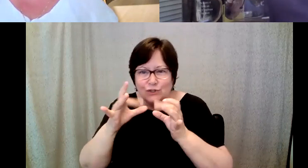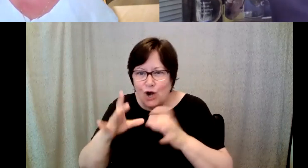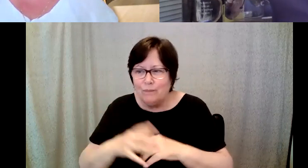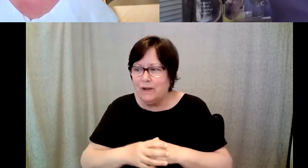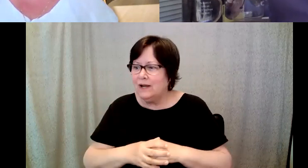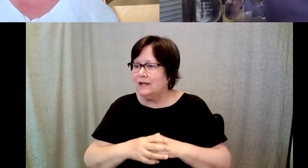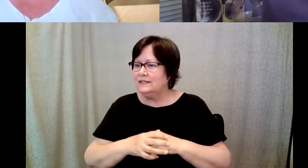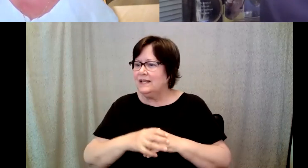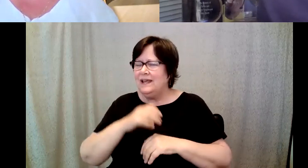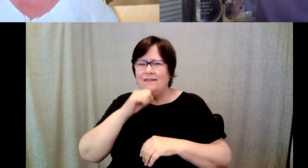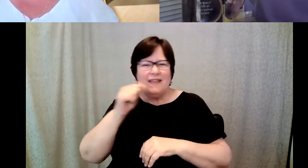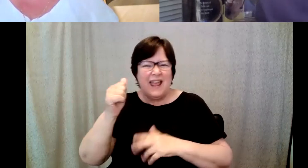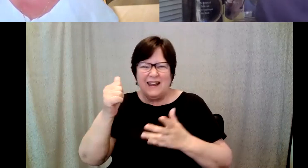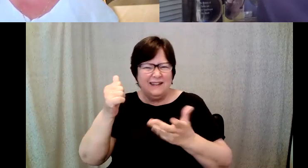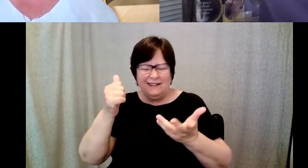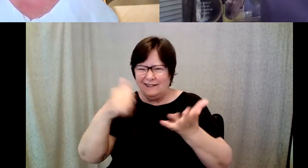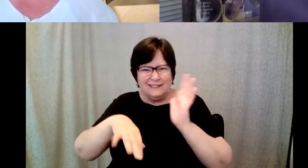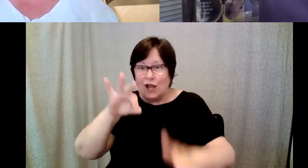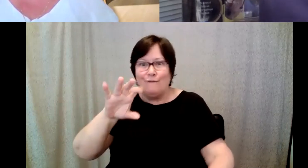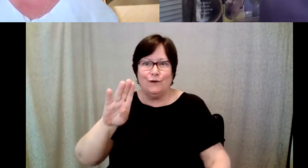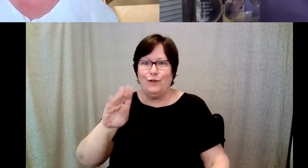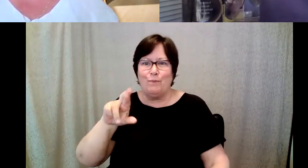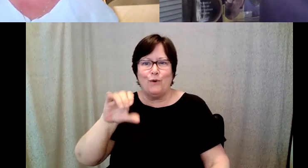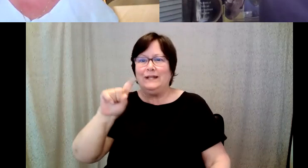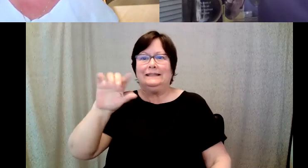the barista role, and so I said to her "Lori, what's a barista?"